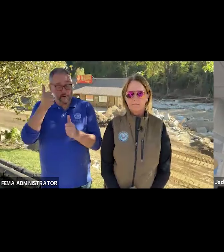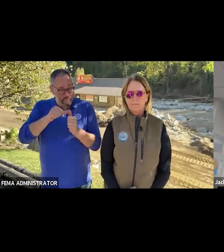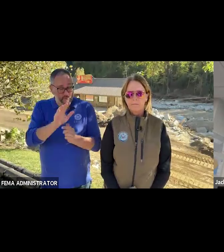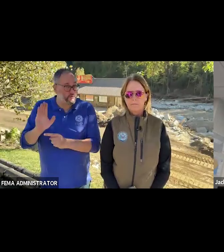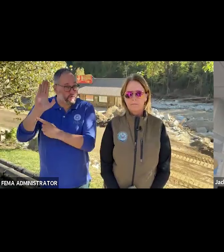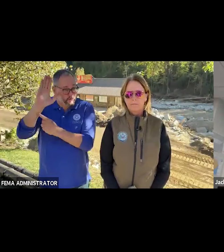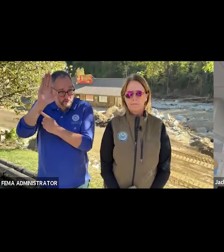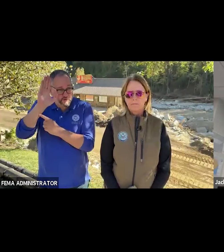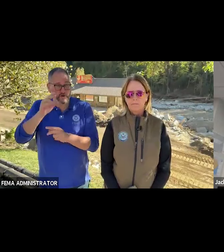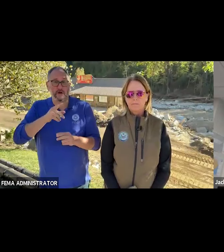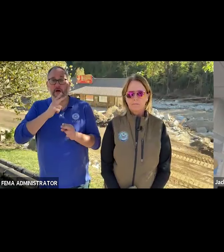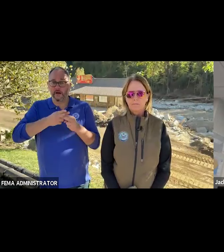If you could state your name and your outlet.